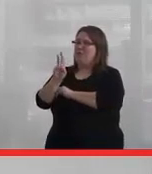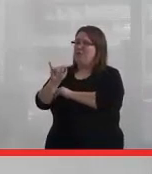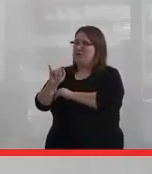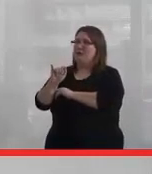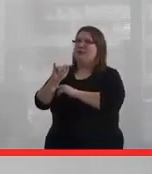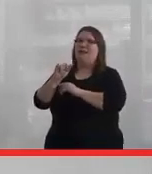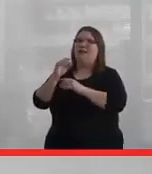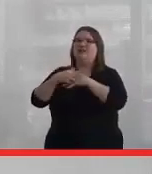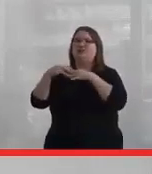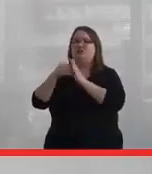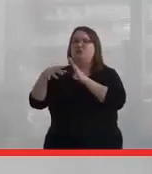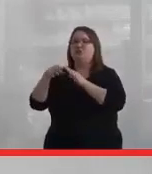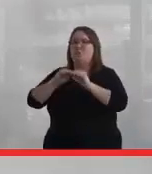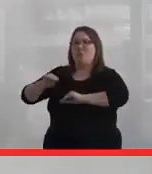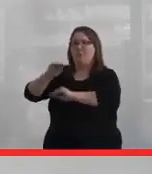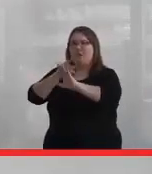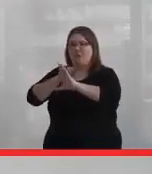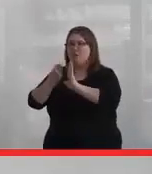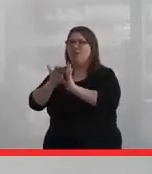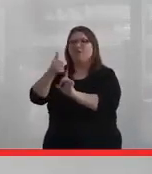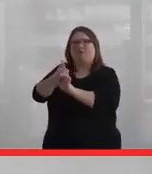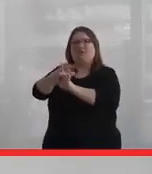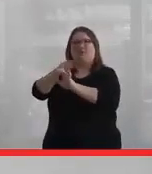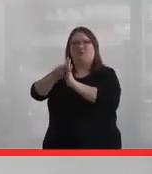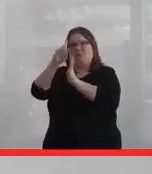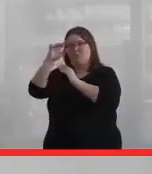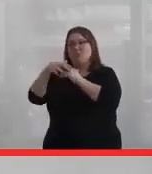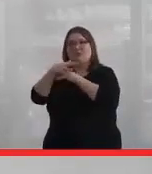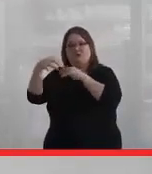program, and that's a program for Indigenous students